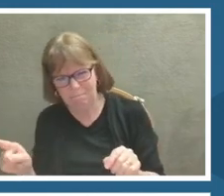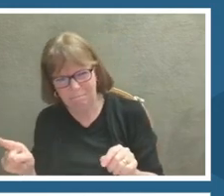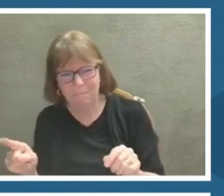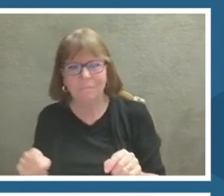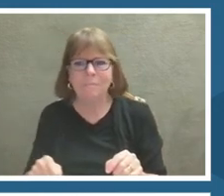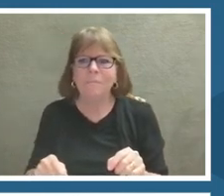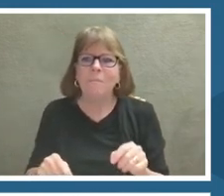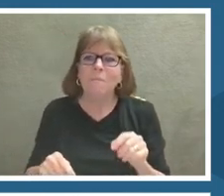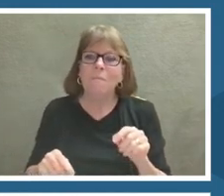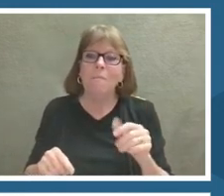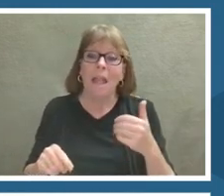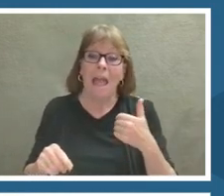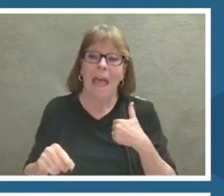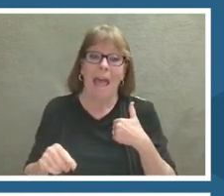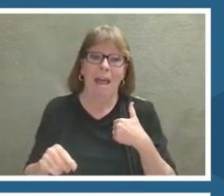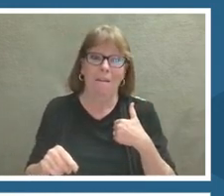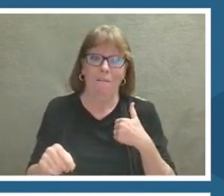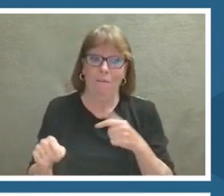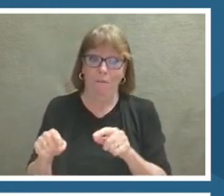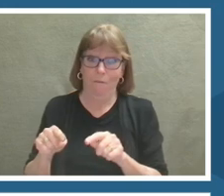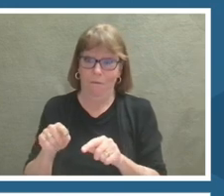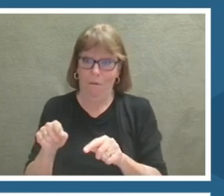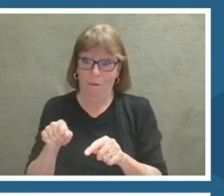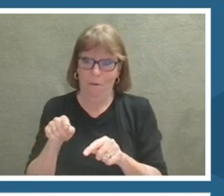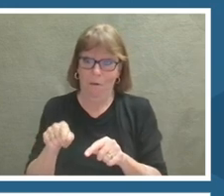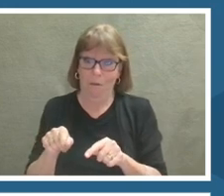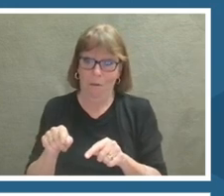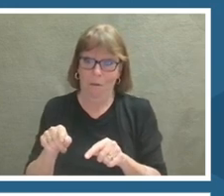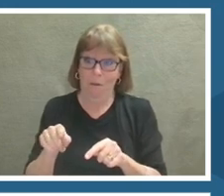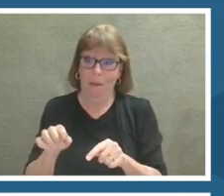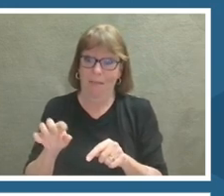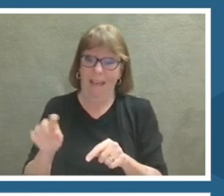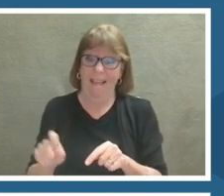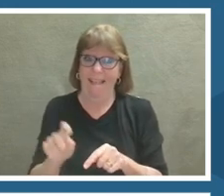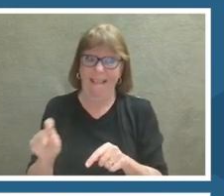button on the bottom right so they can manipulate the data on their own.